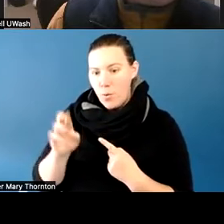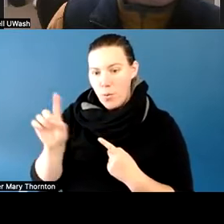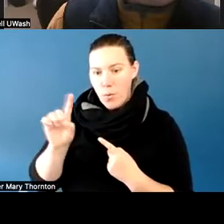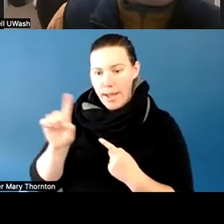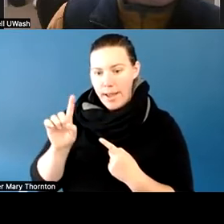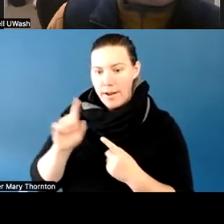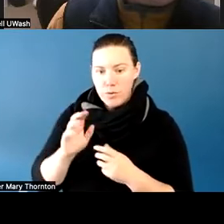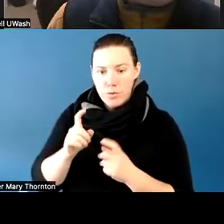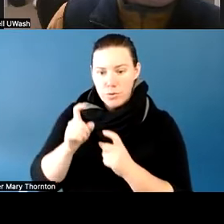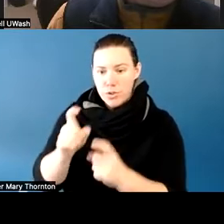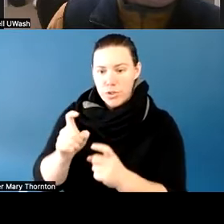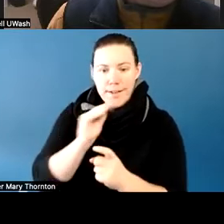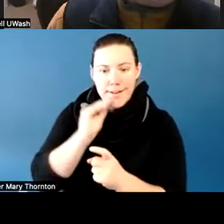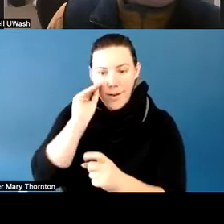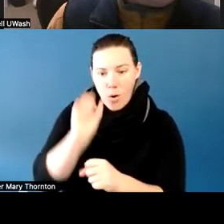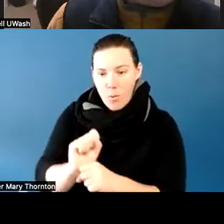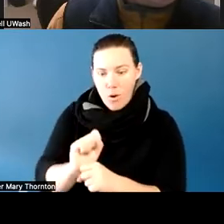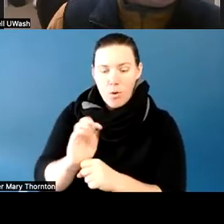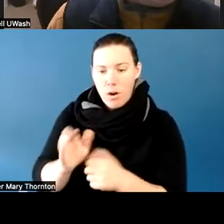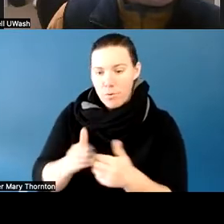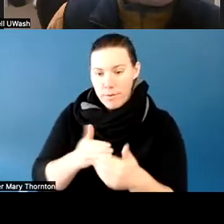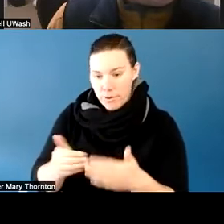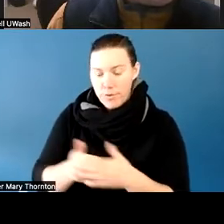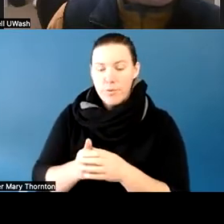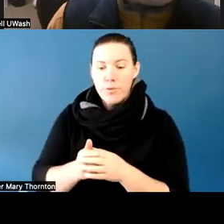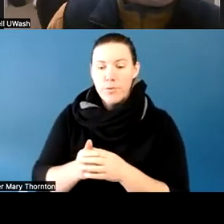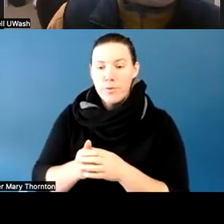Long story short, the student got 2.0s in both